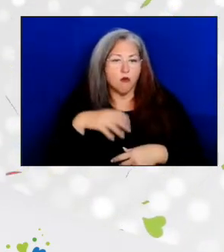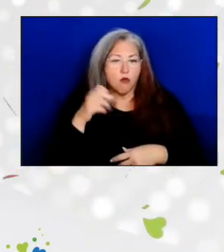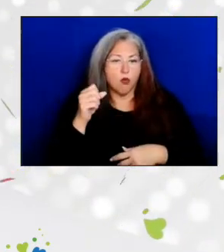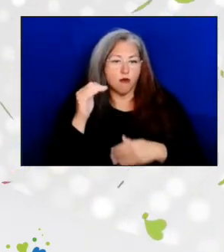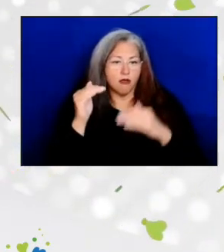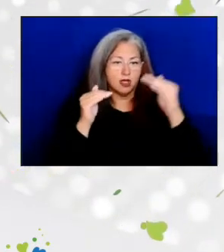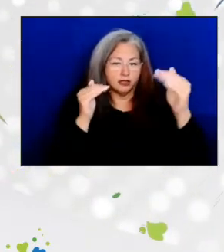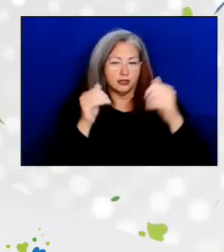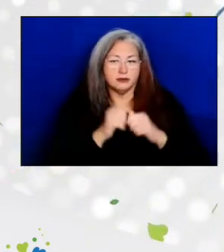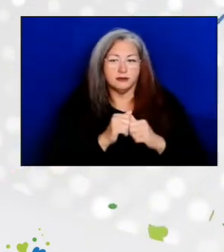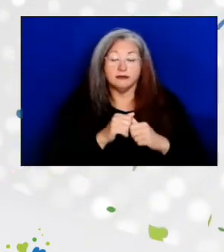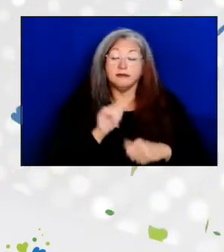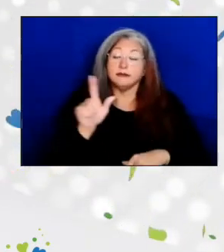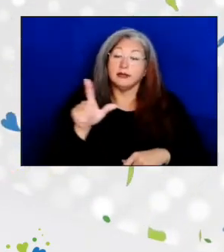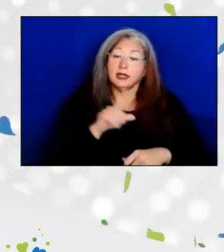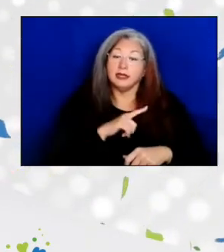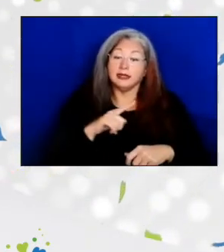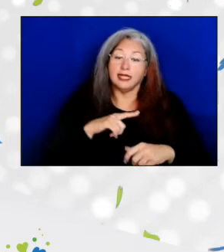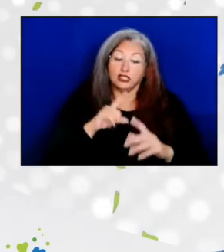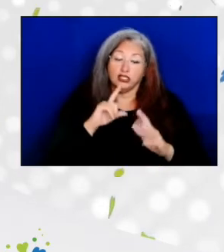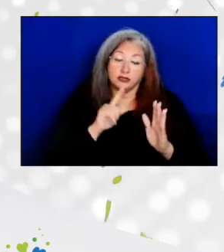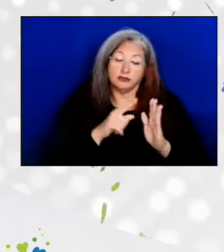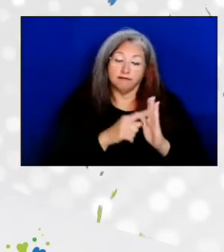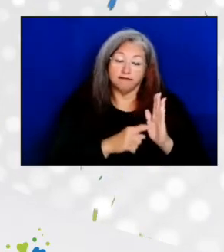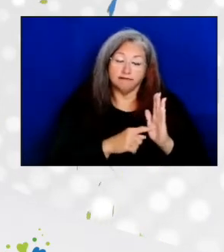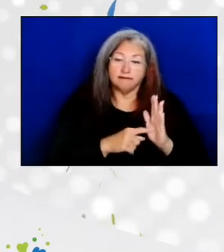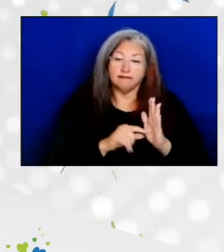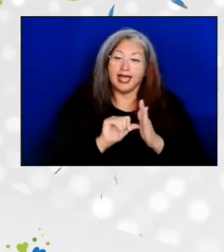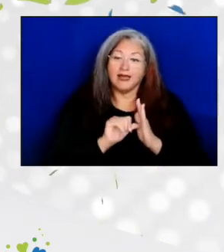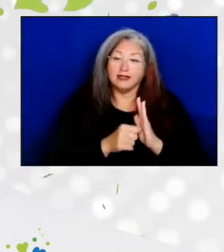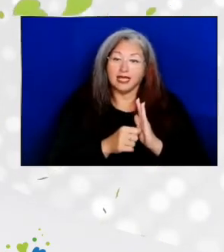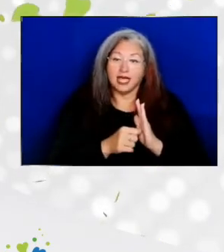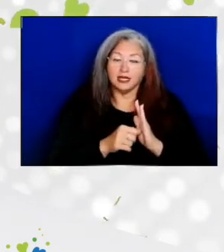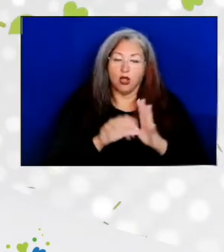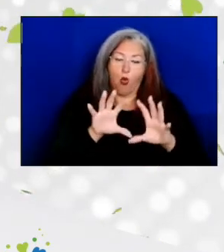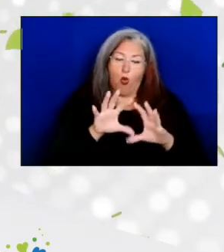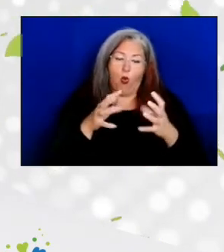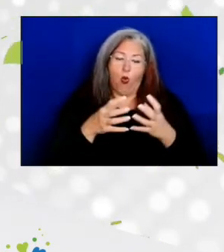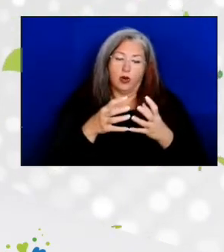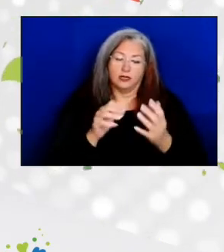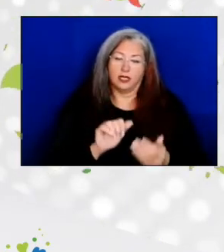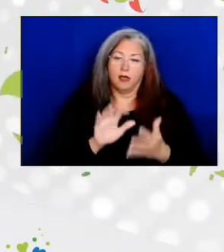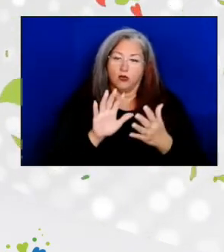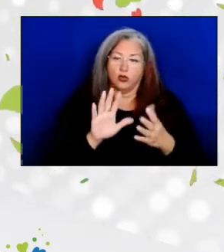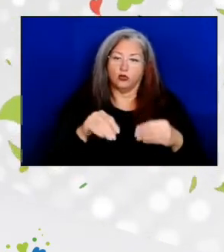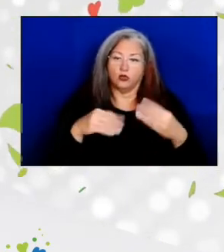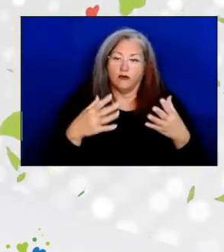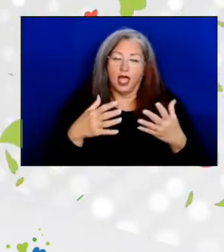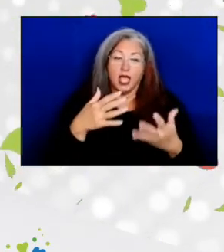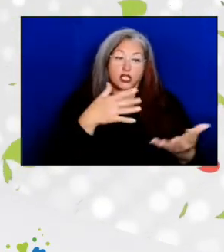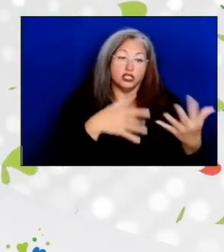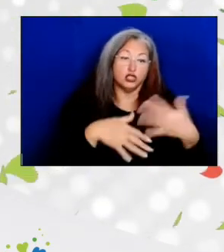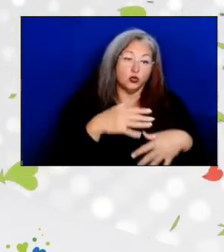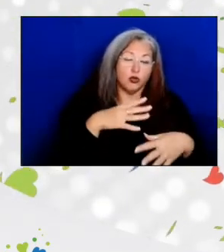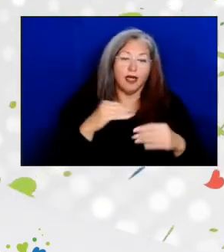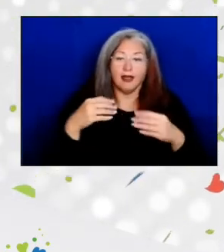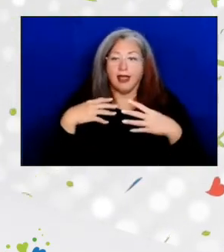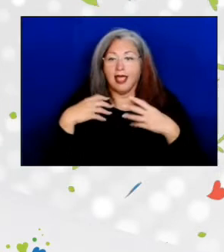The legislation originally emphasized a holistic approach of providing social and health promotion services